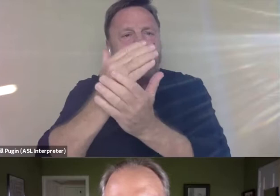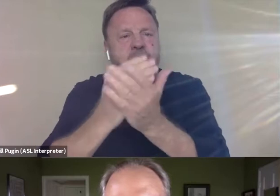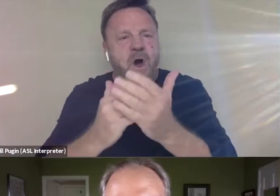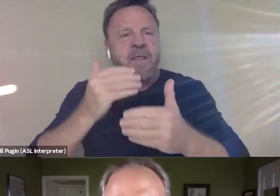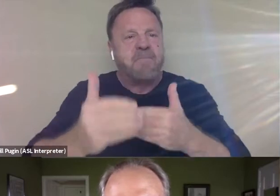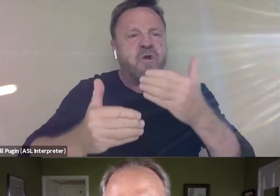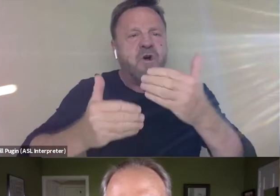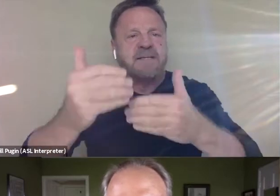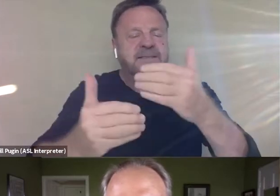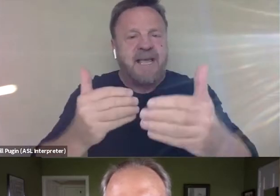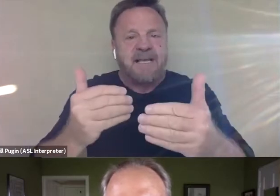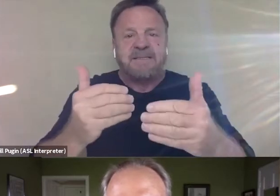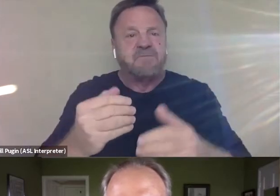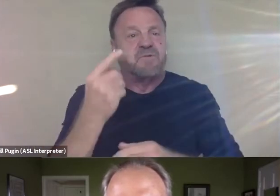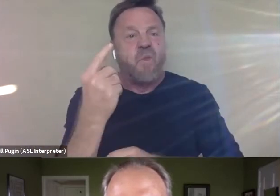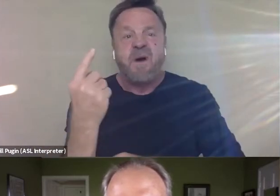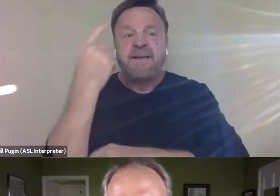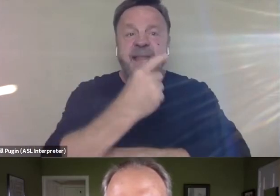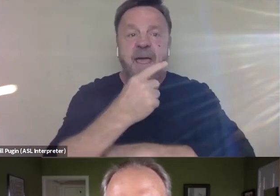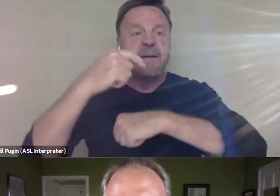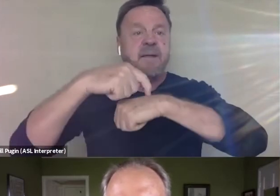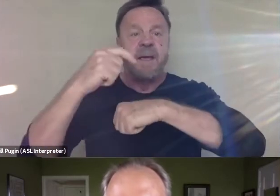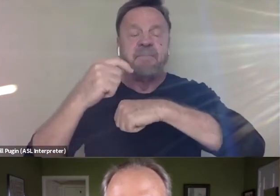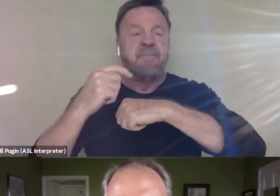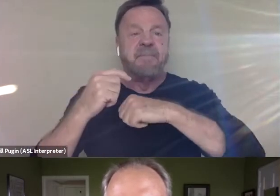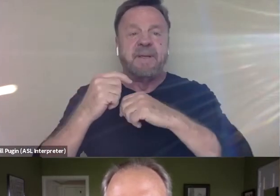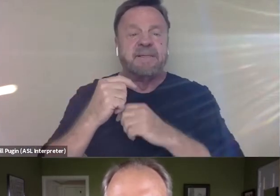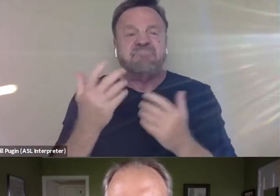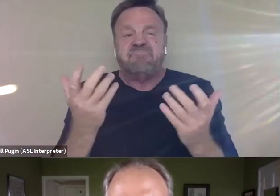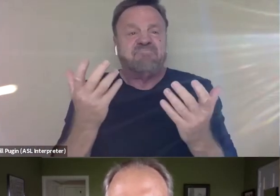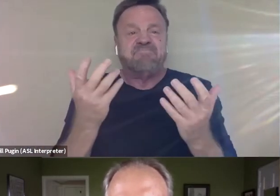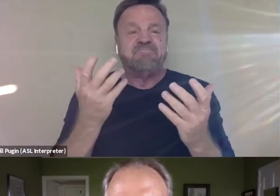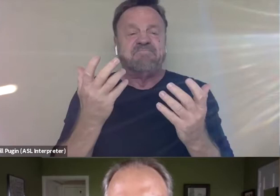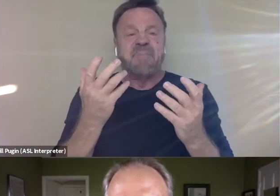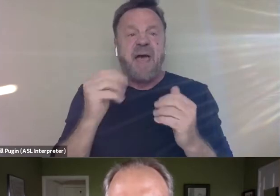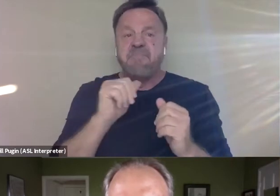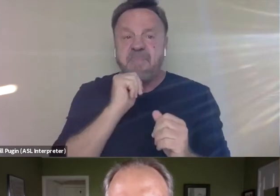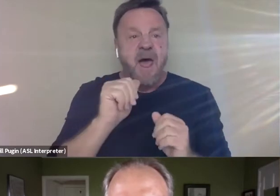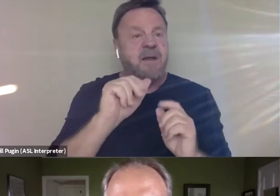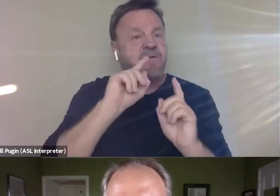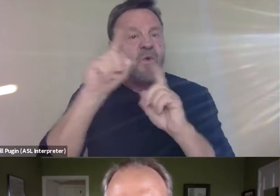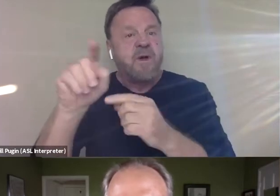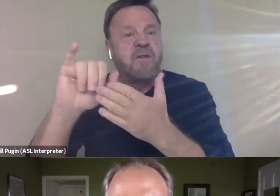was literally one day at a time. It was, I'm not gonna go to The New York Times. Then he insulted the survivors,